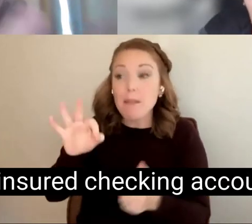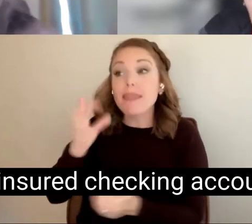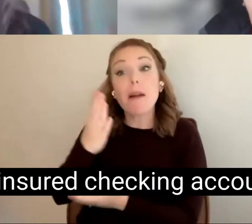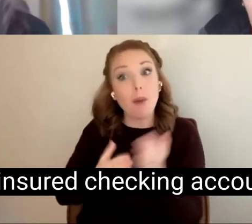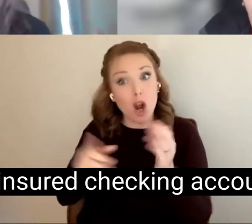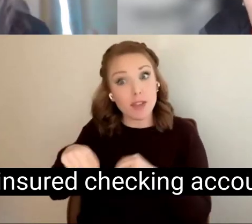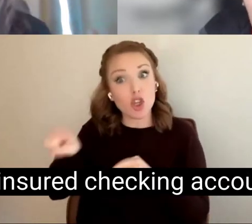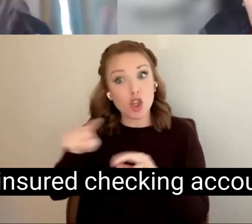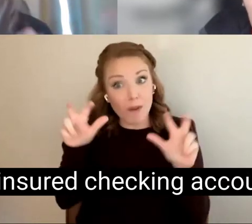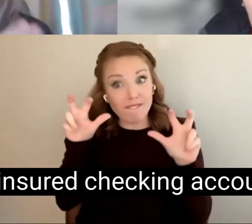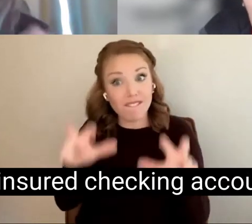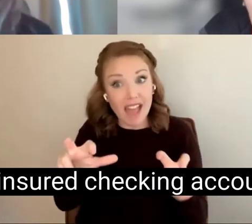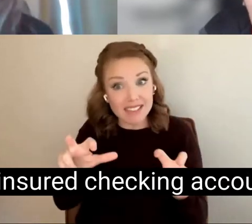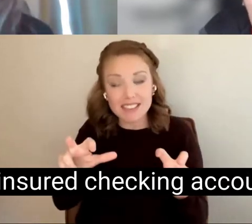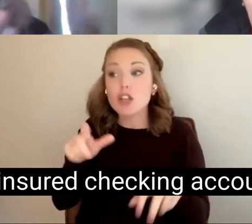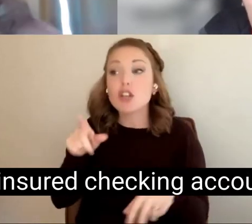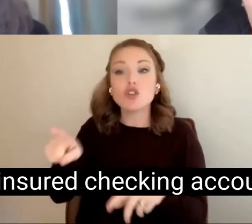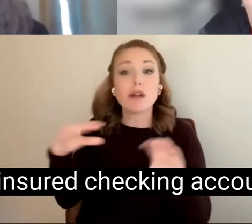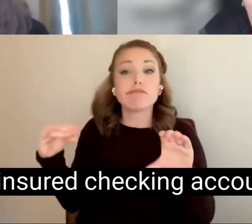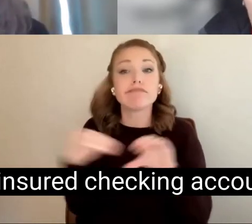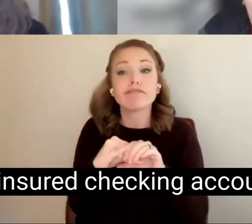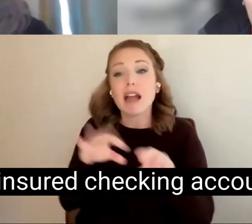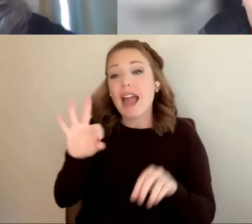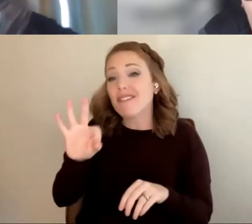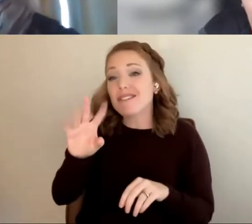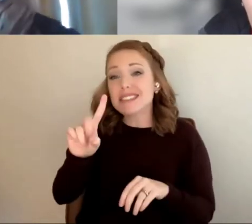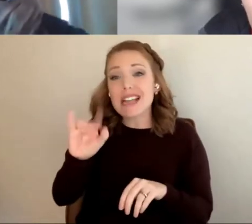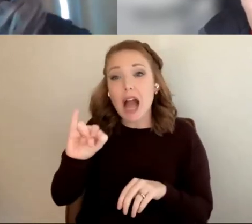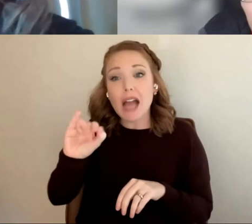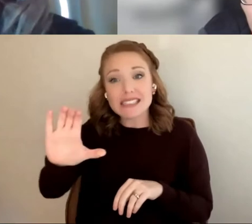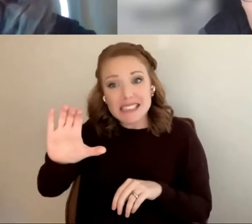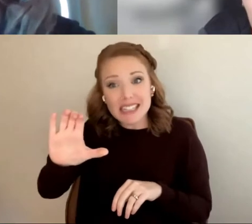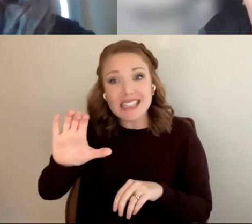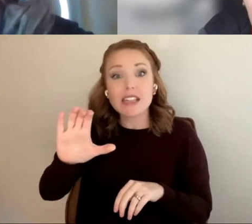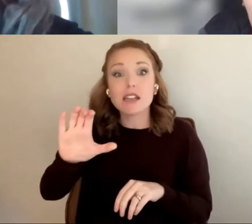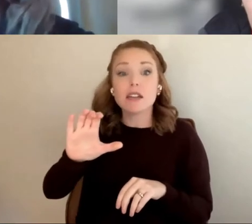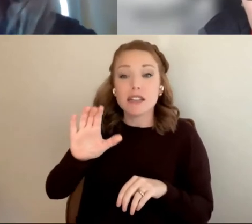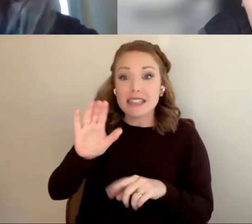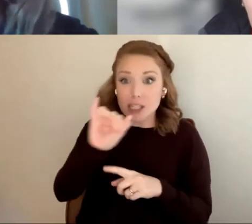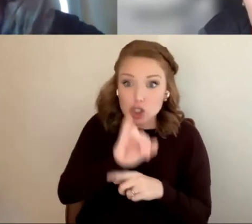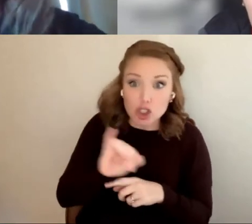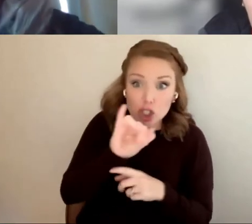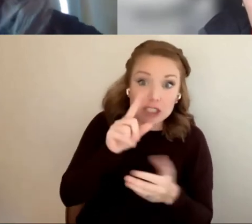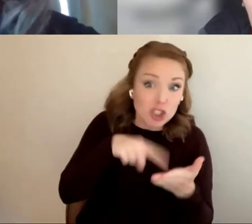fdic-insured checking account. And then there's also the investment